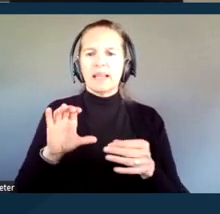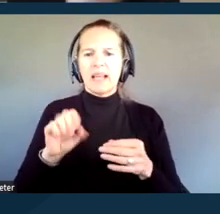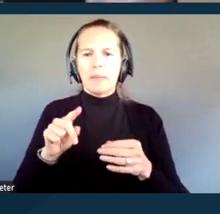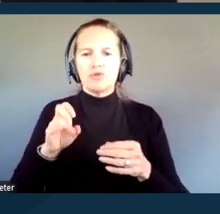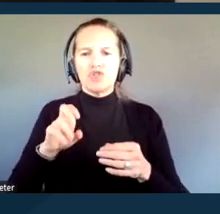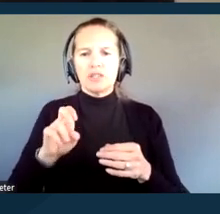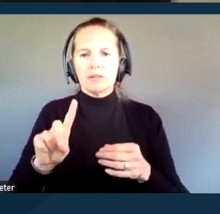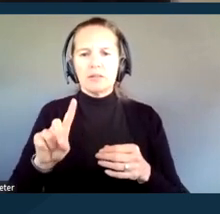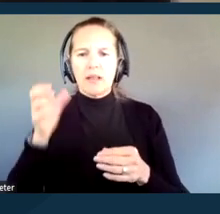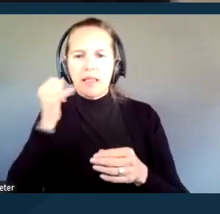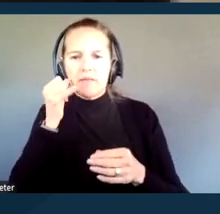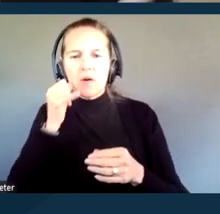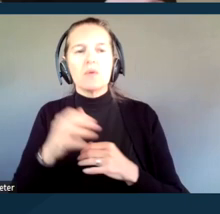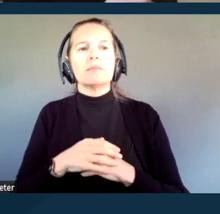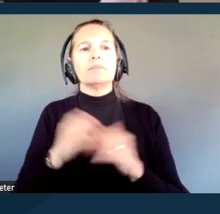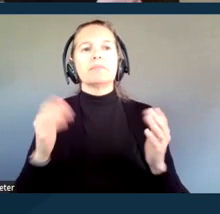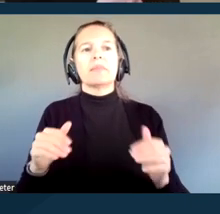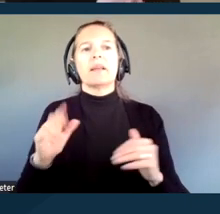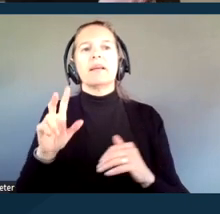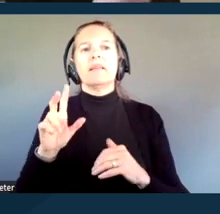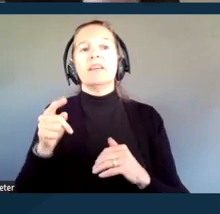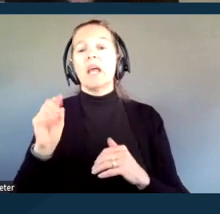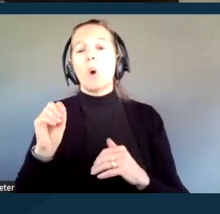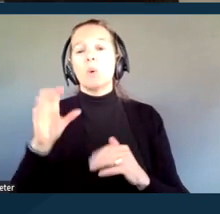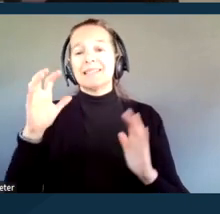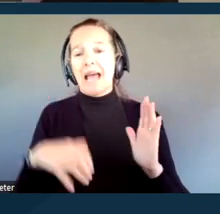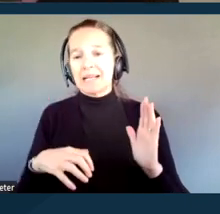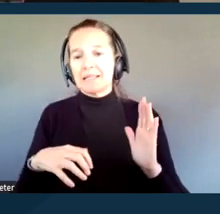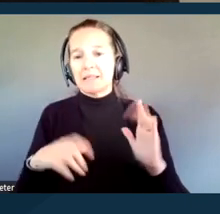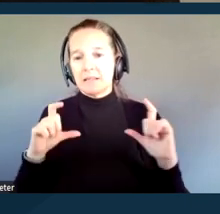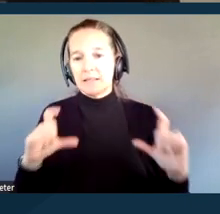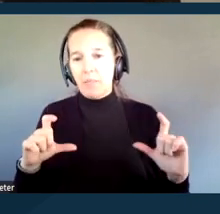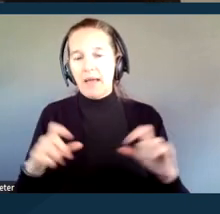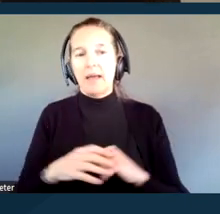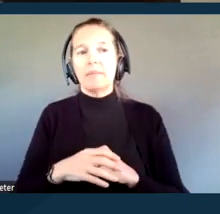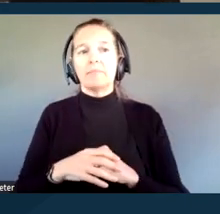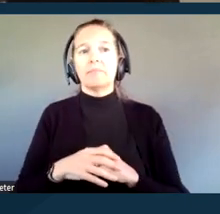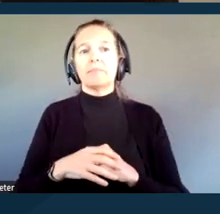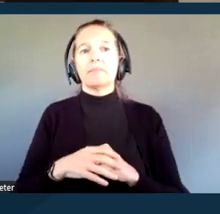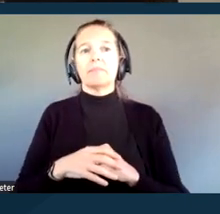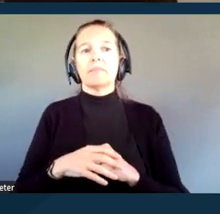Video text displays, other methods of making early delivered information